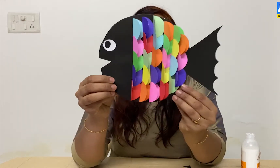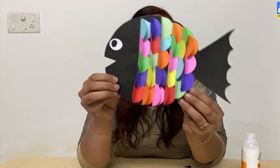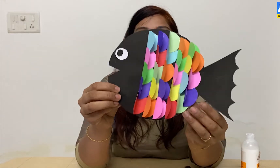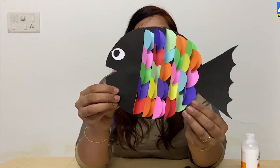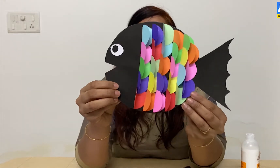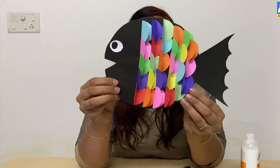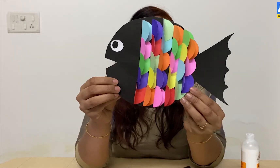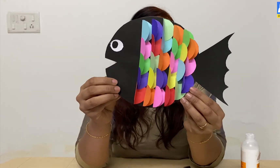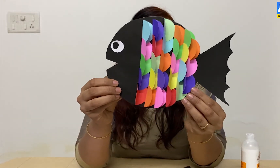Take a look.